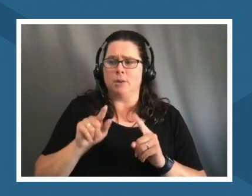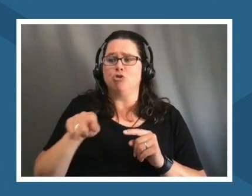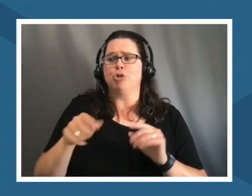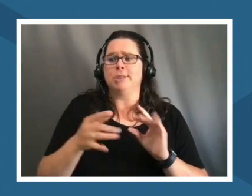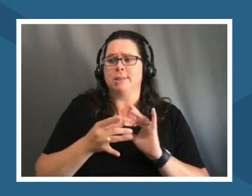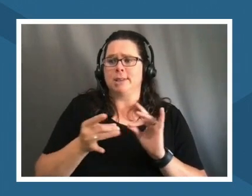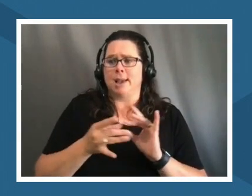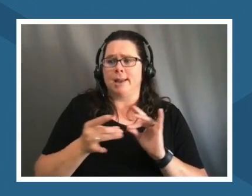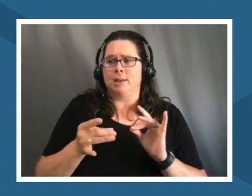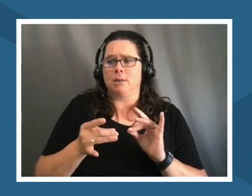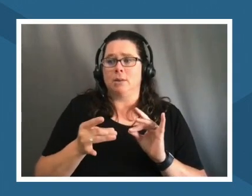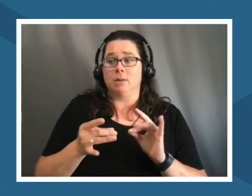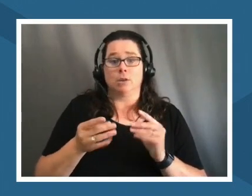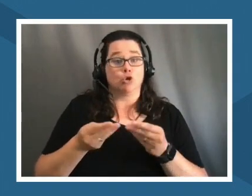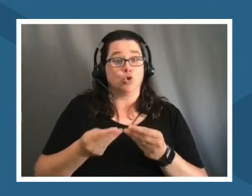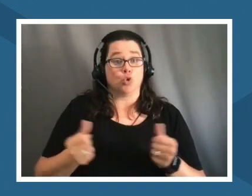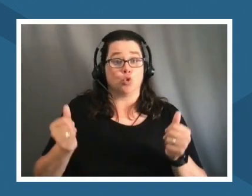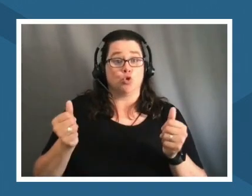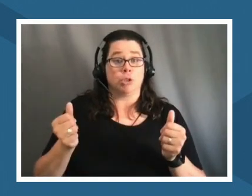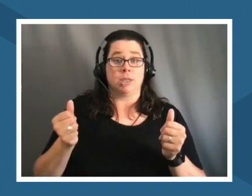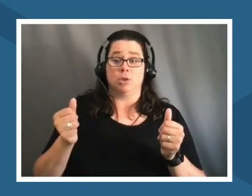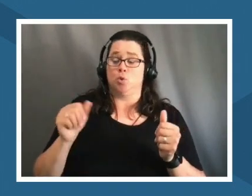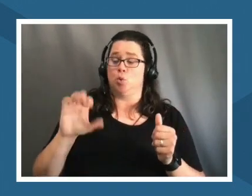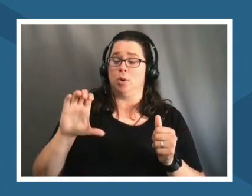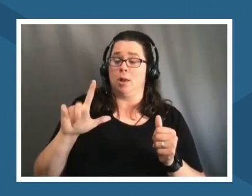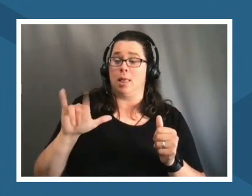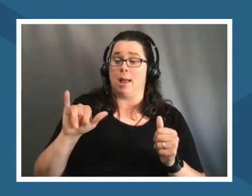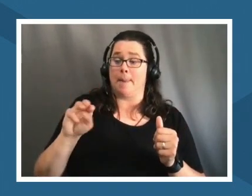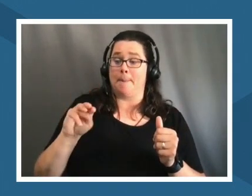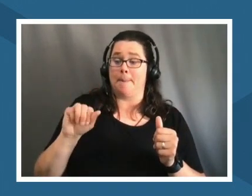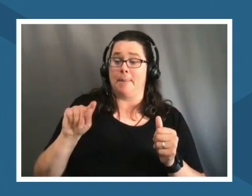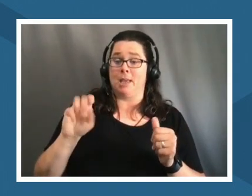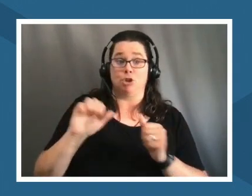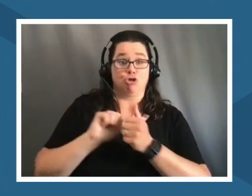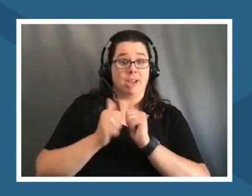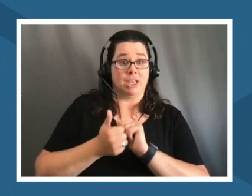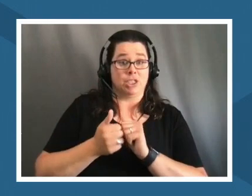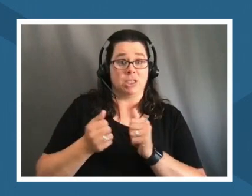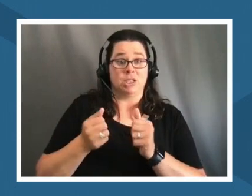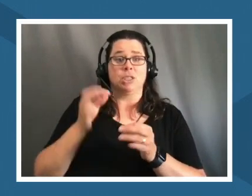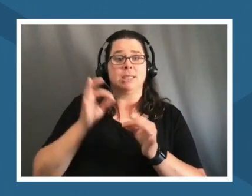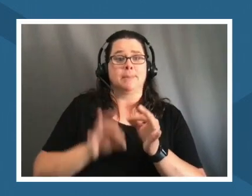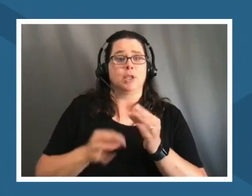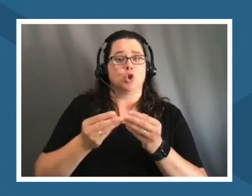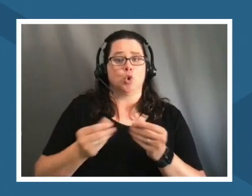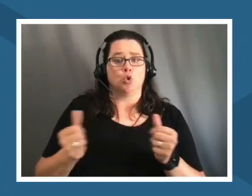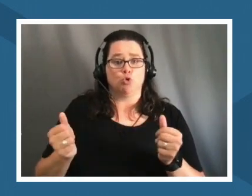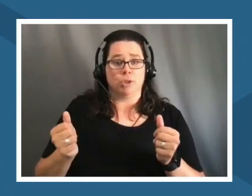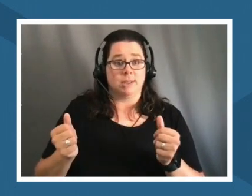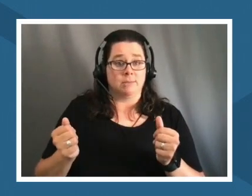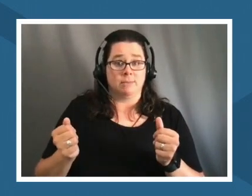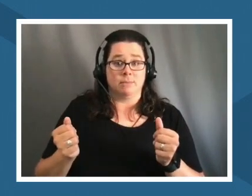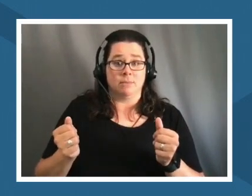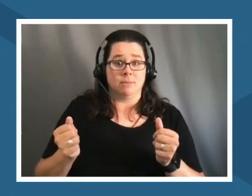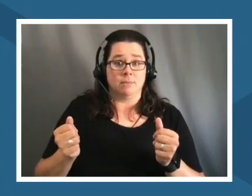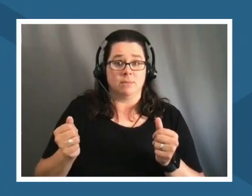the solution that climate change is really simple